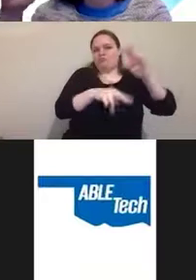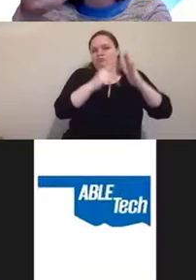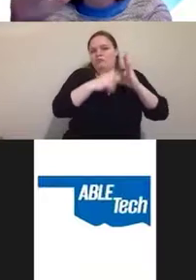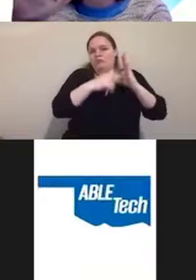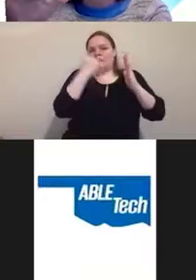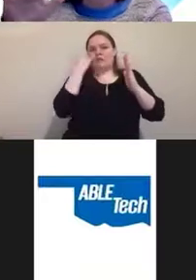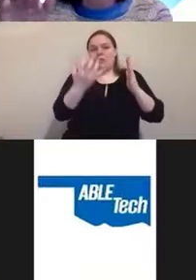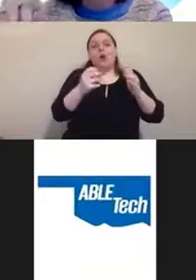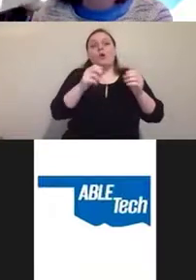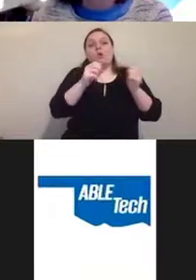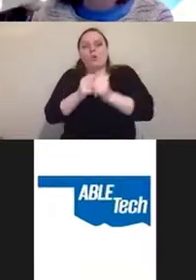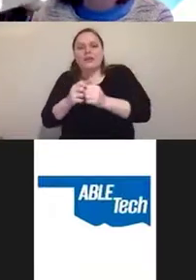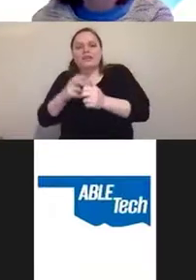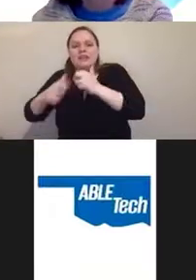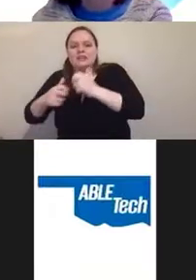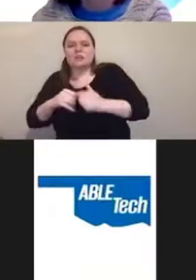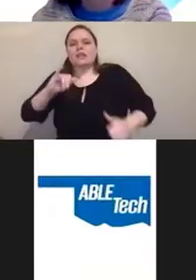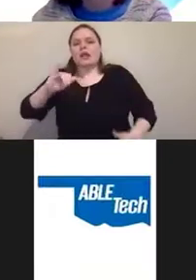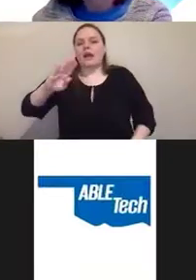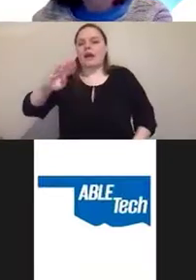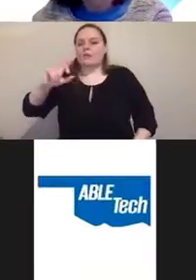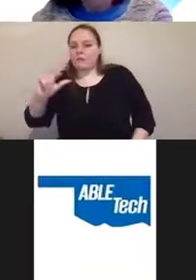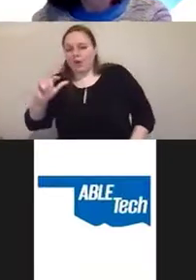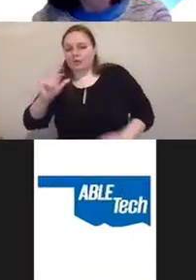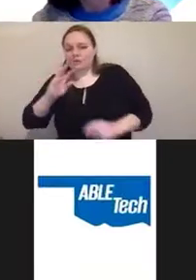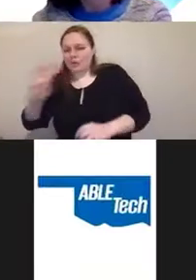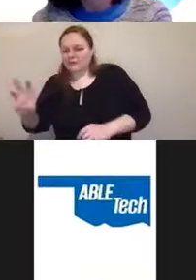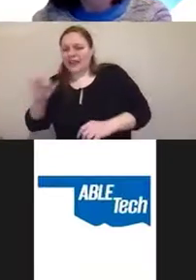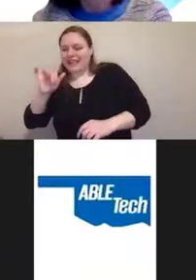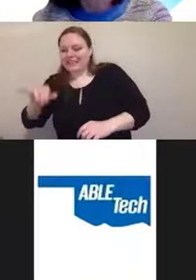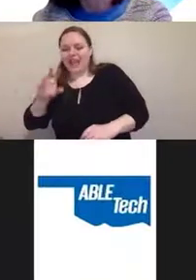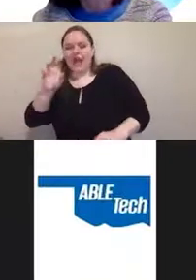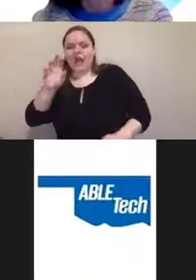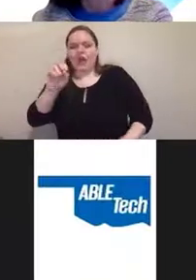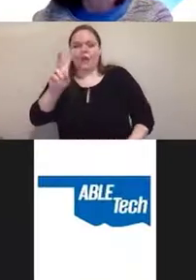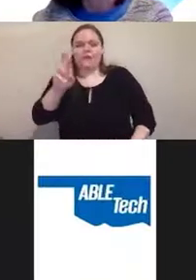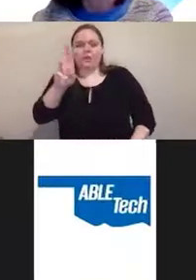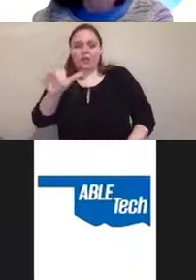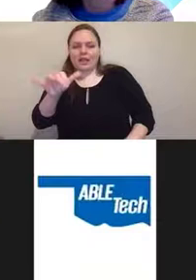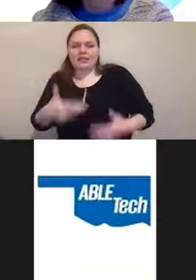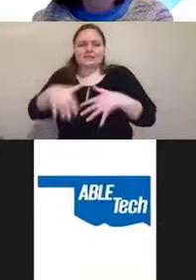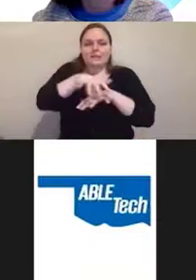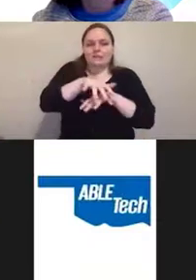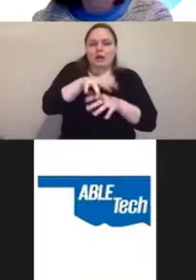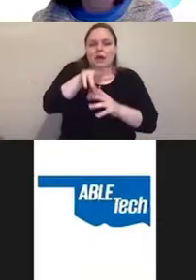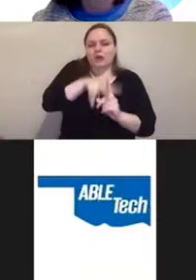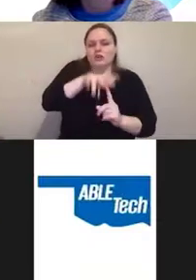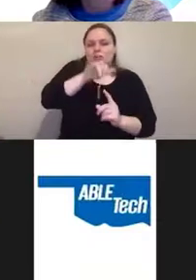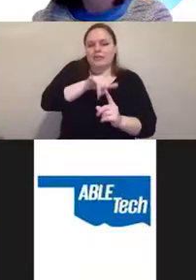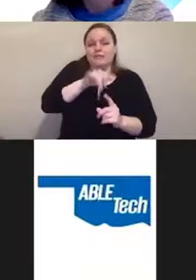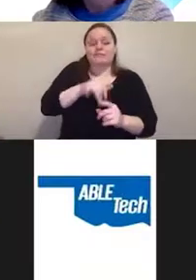with the overlay applied on top of it. Another significant overlay case that's pending right now,